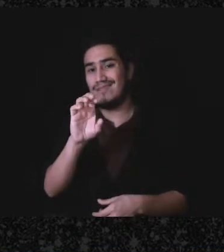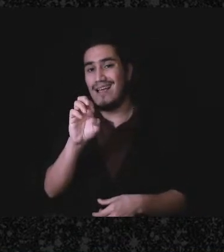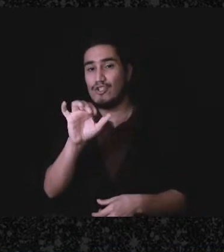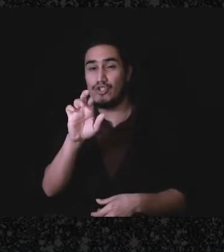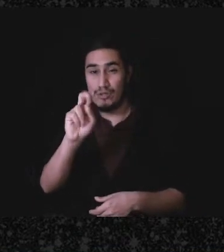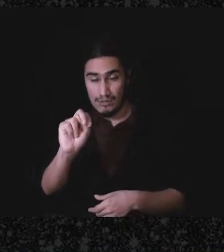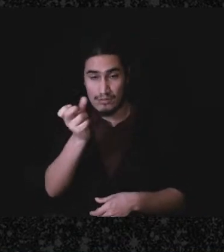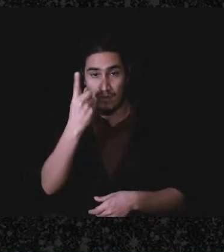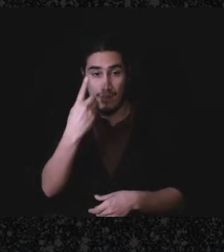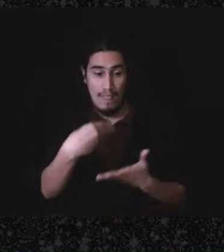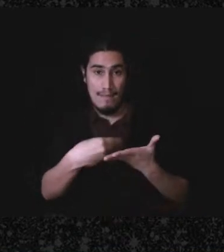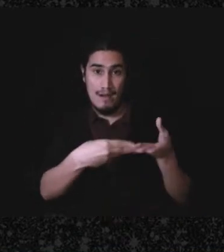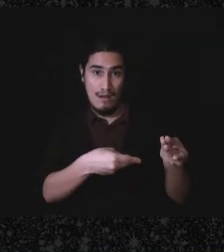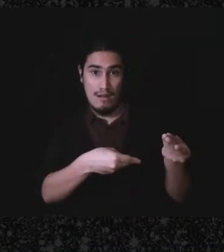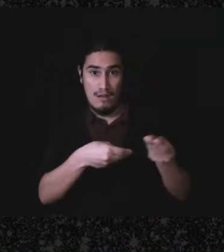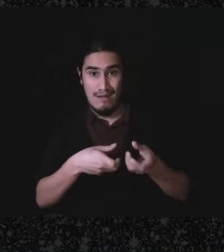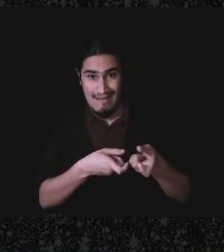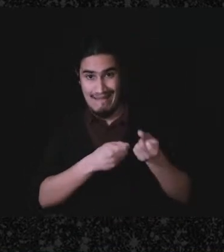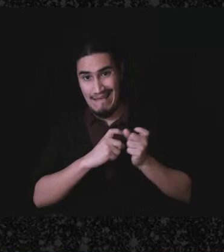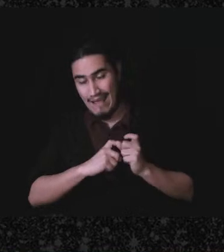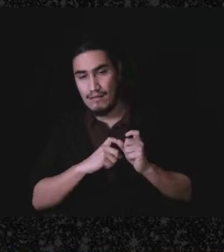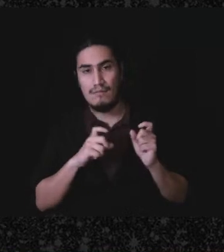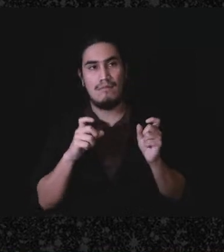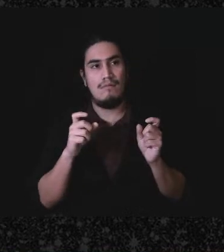the money you receive can be looked at possibly as you receive a gift,